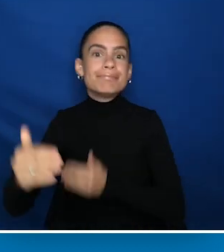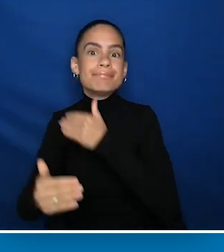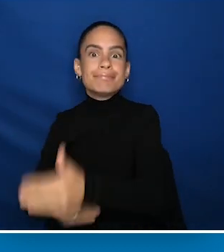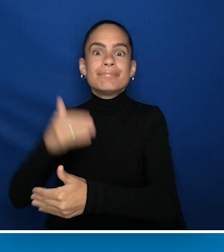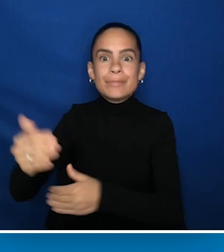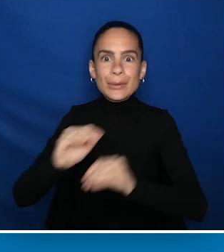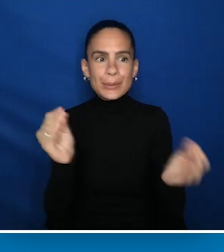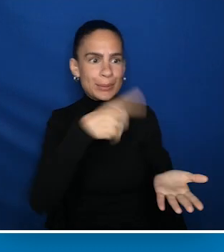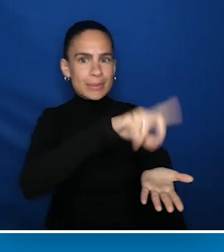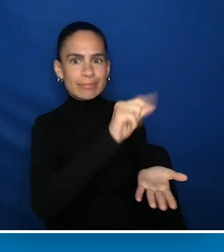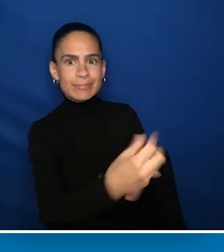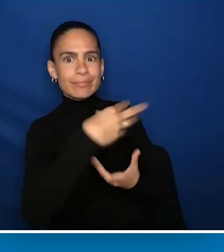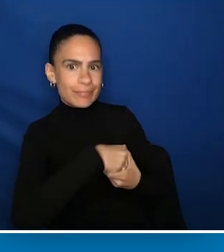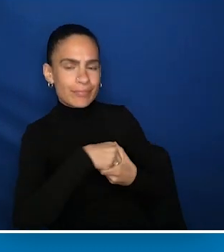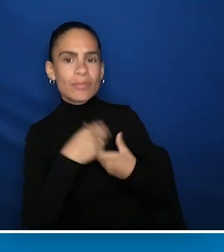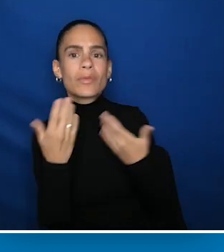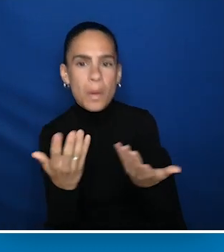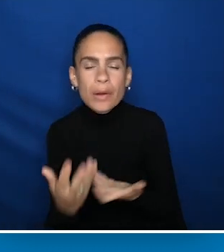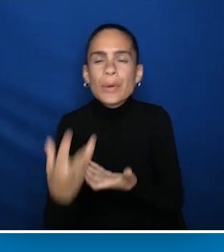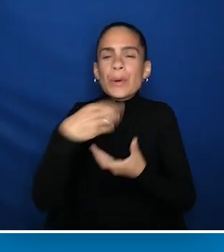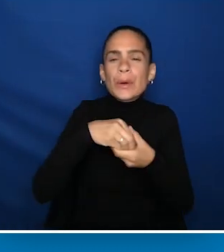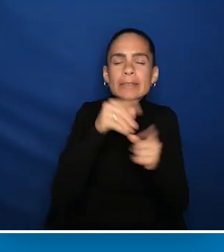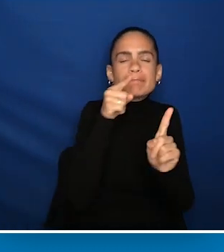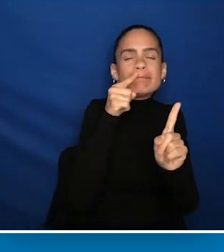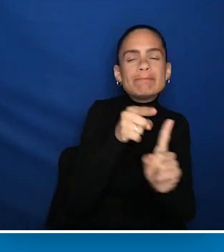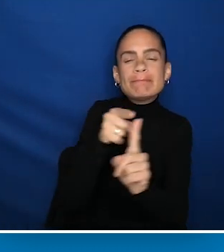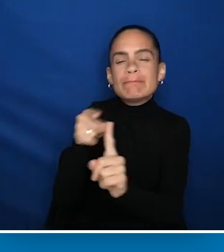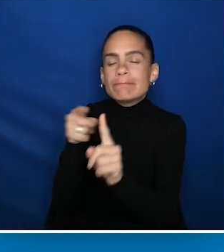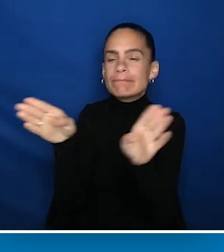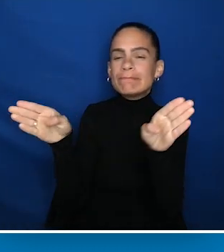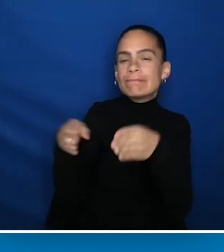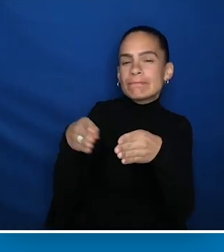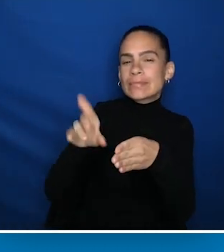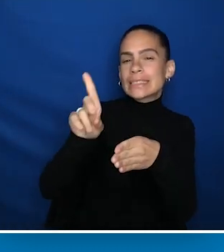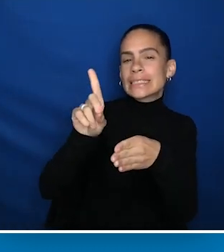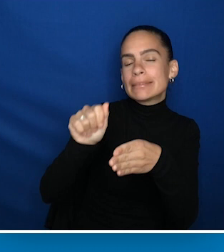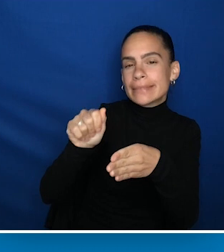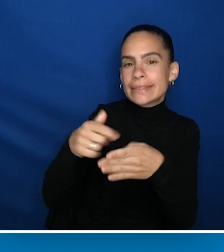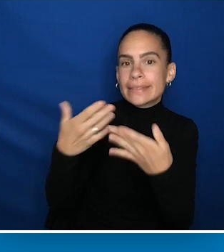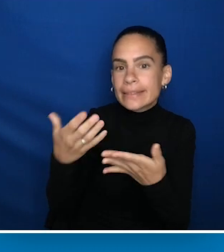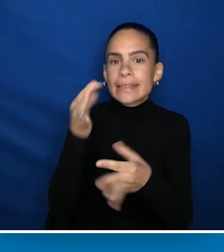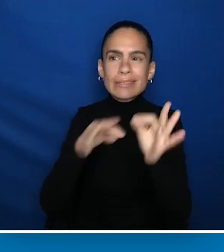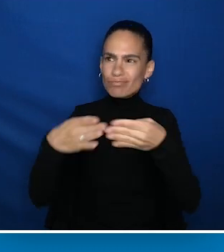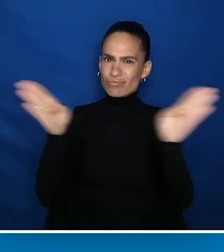include people with disabilities. Or, research occurs that only includes individuals with certain types of disabilities,